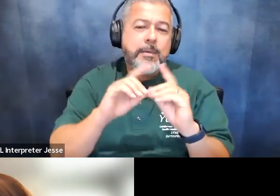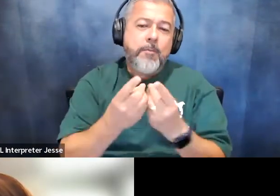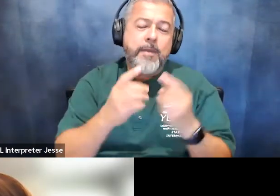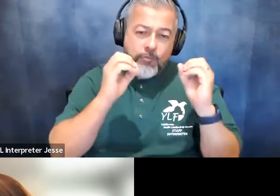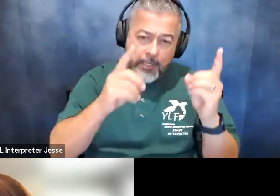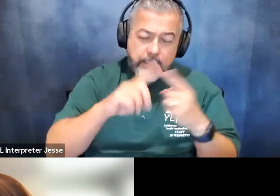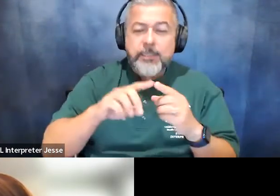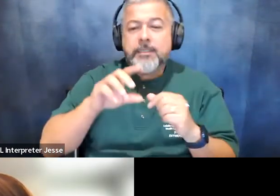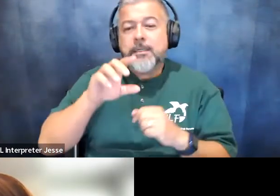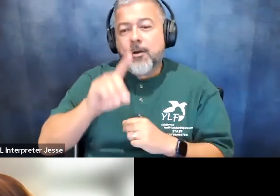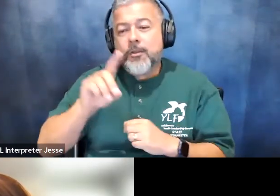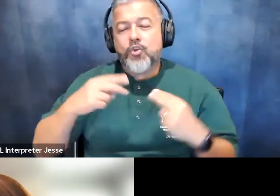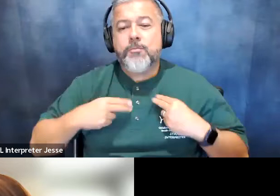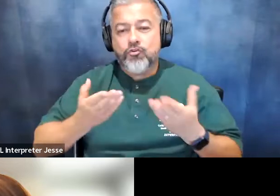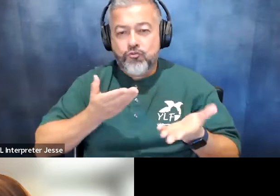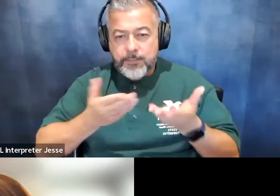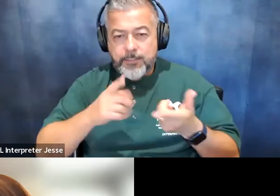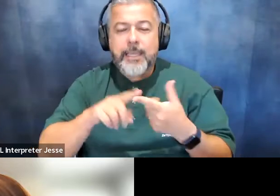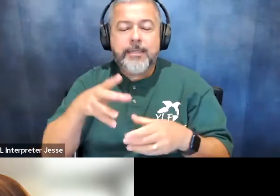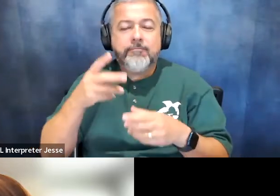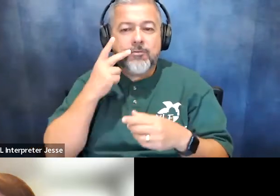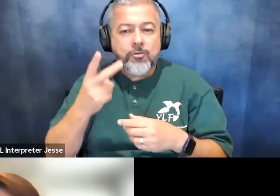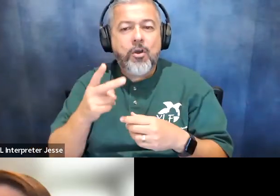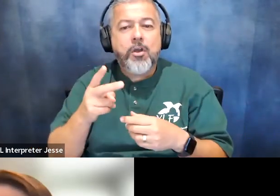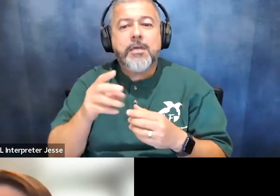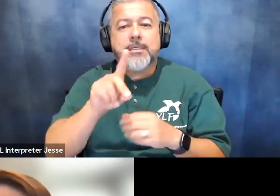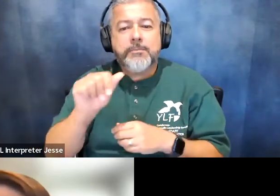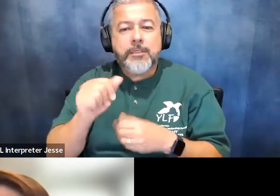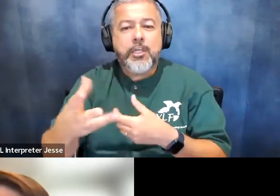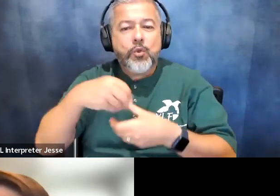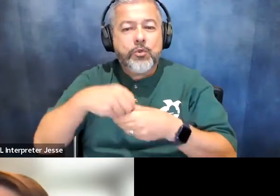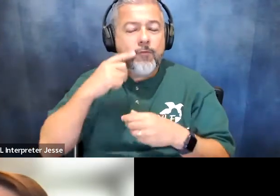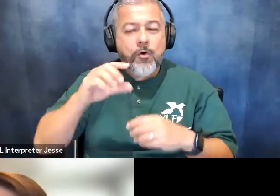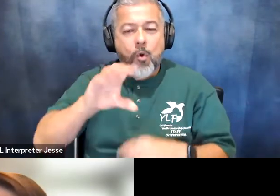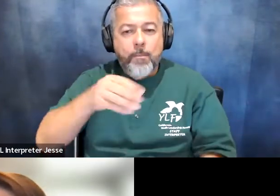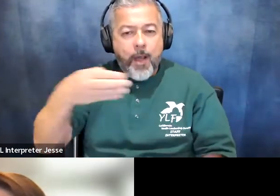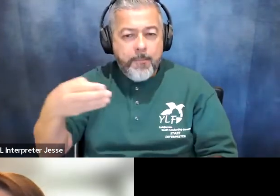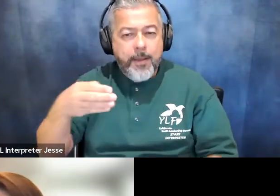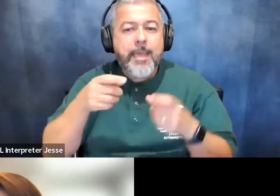and oversaw disability and inclusion for the obama administration so i am so excited to introduce